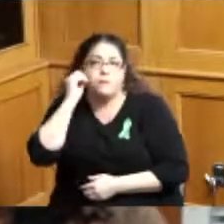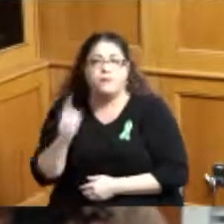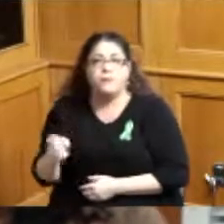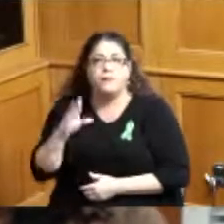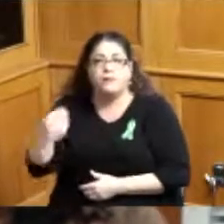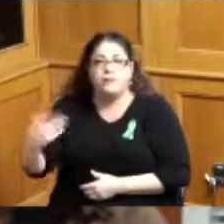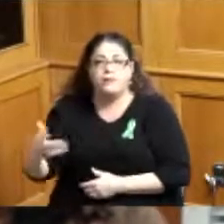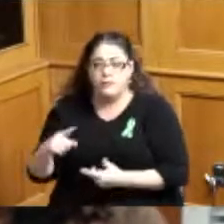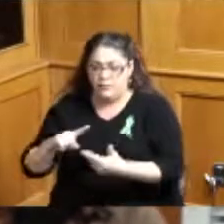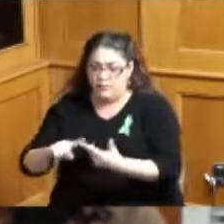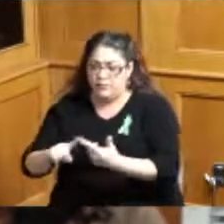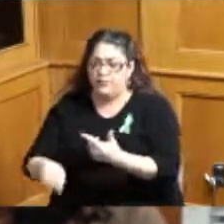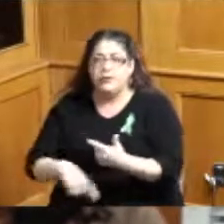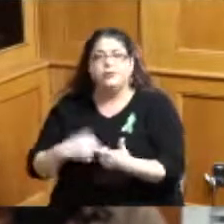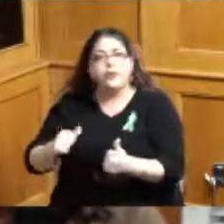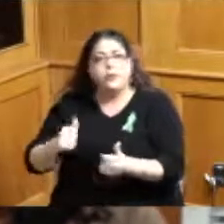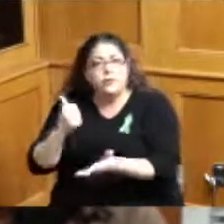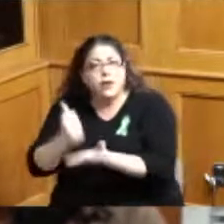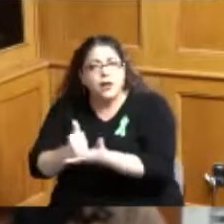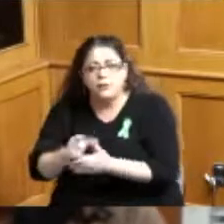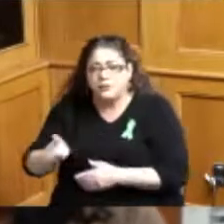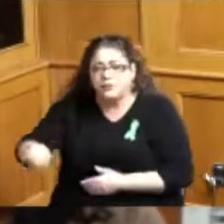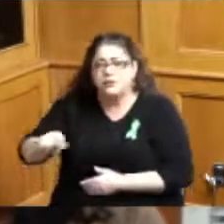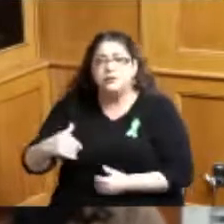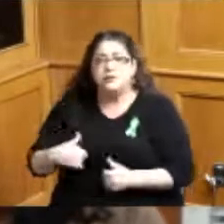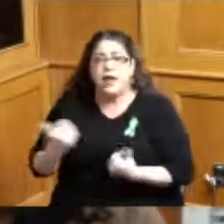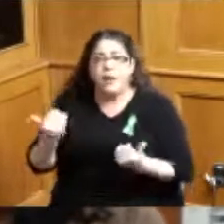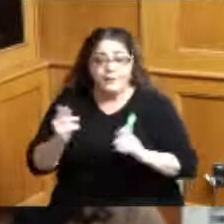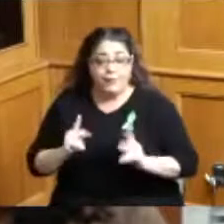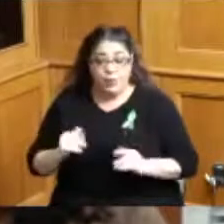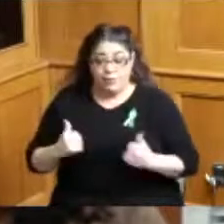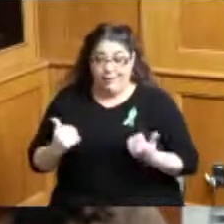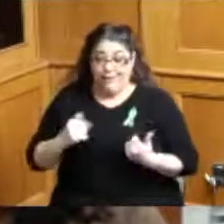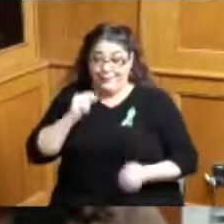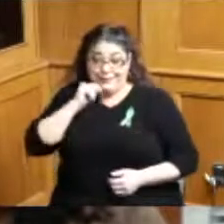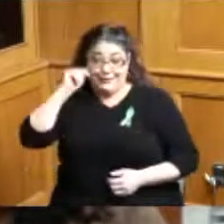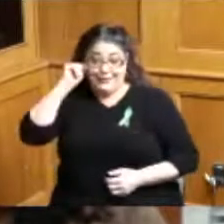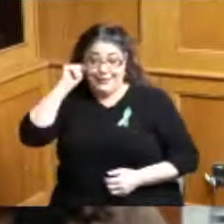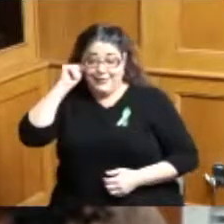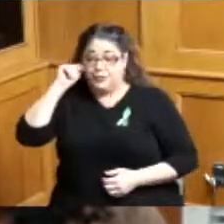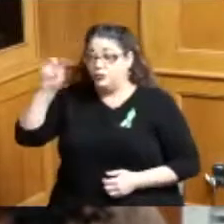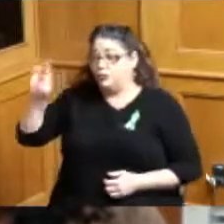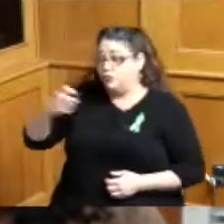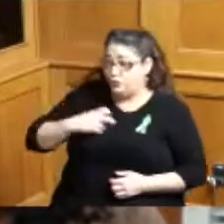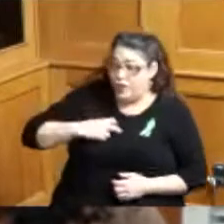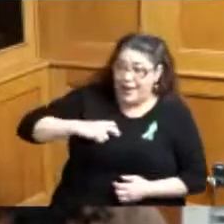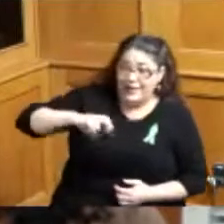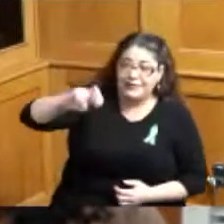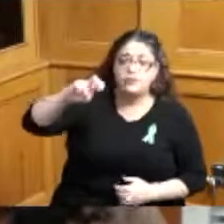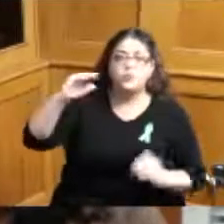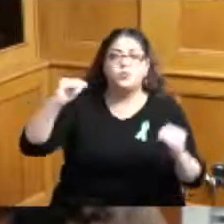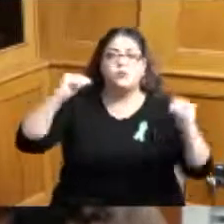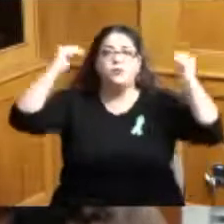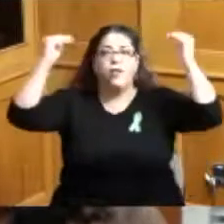try and help these young people transition into adulthood they they need services and supports